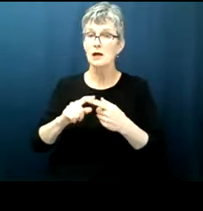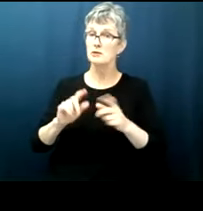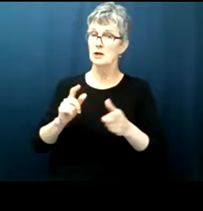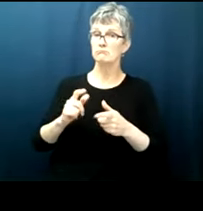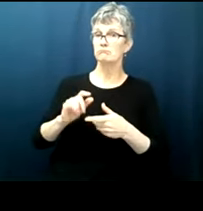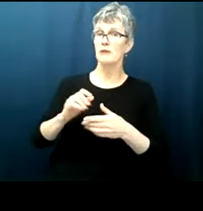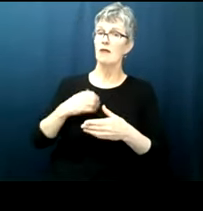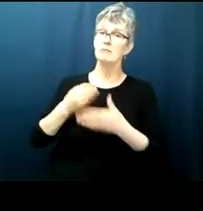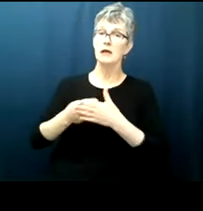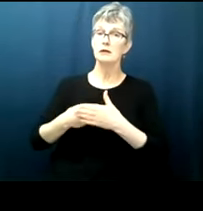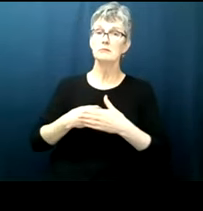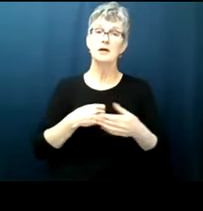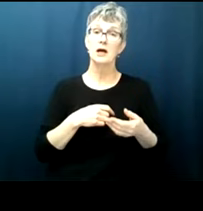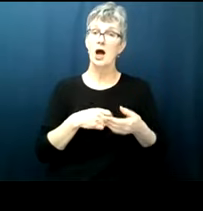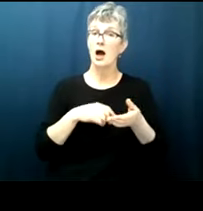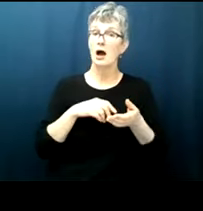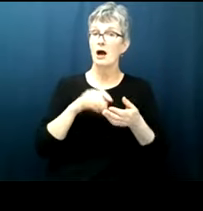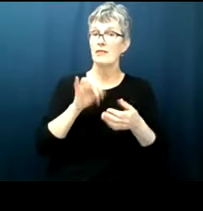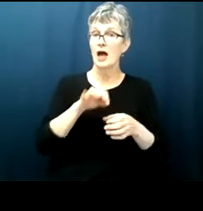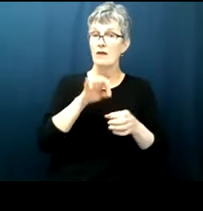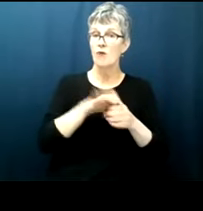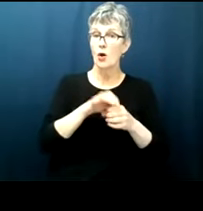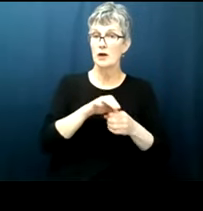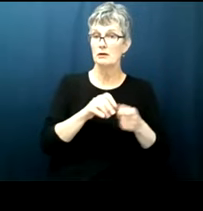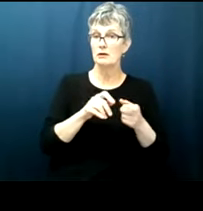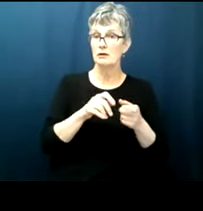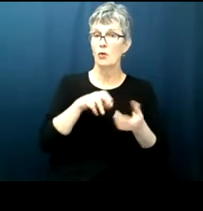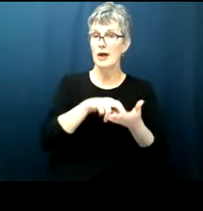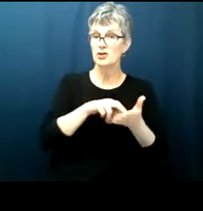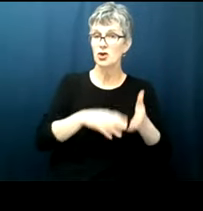it off and give you permission to register to vote and if you were black and got every answer right